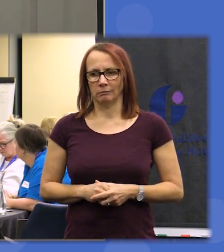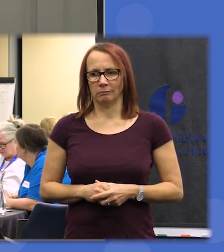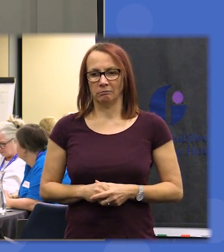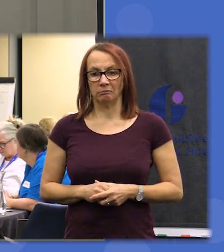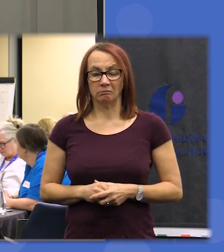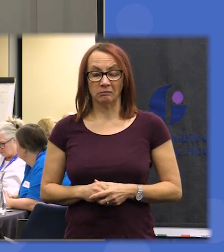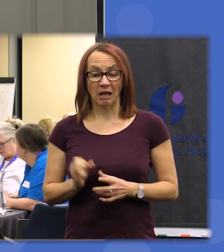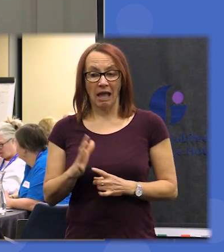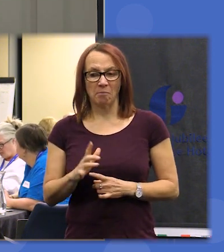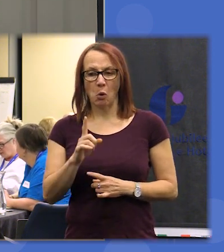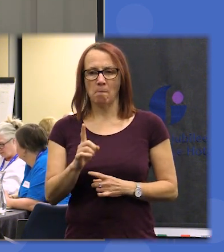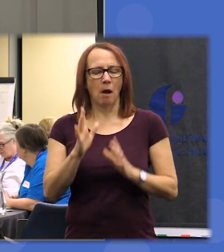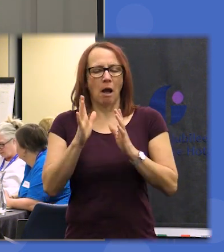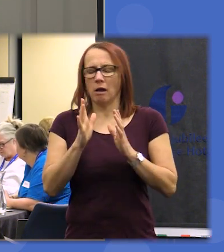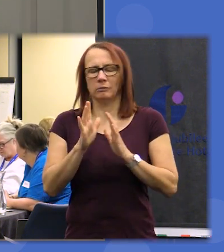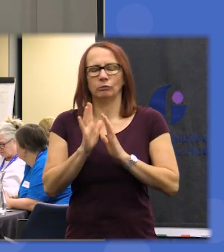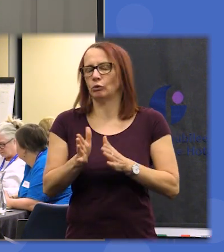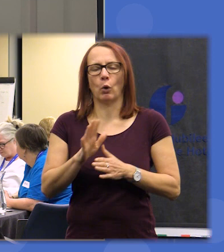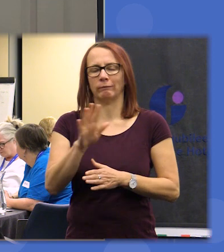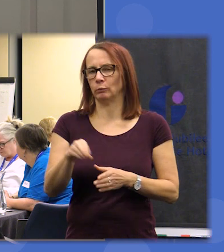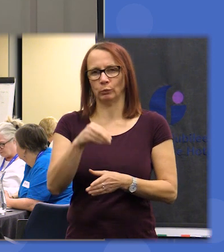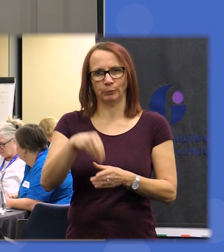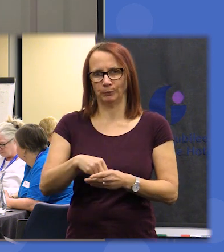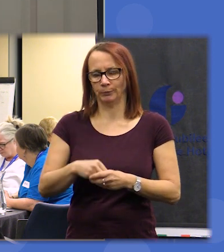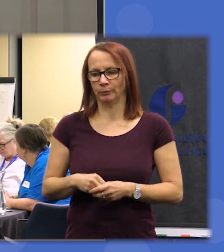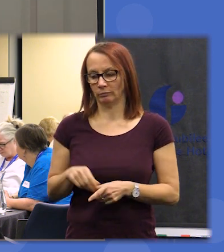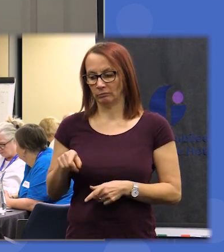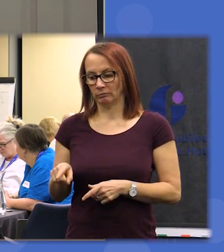included in the Assembly's vision and then there's a medium priority and